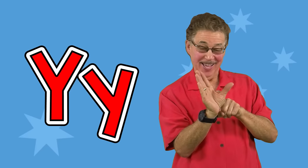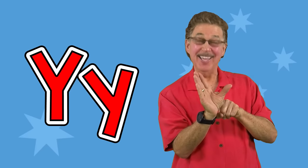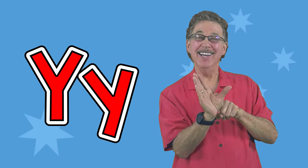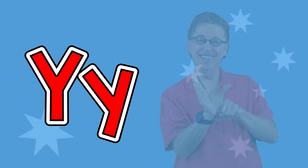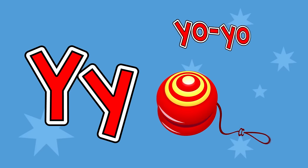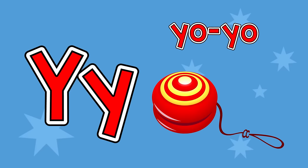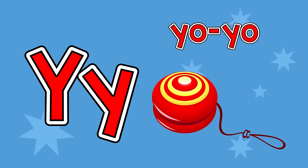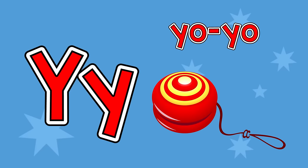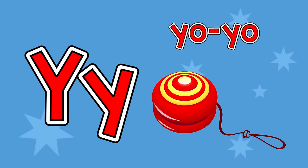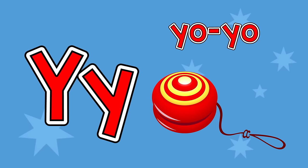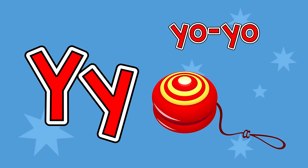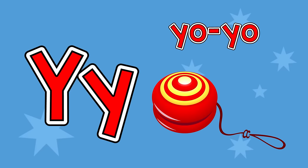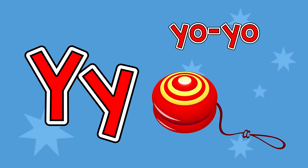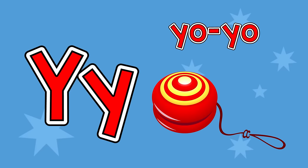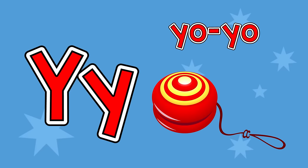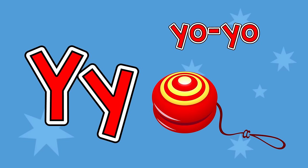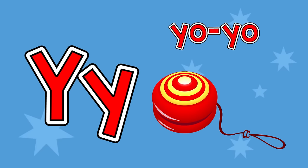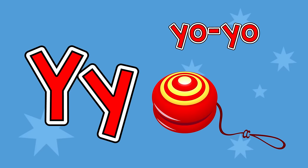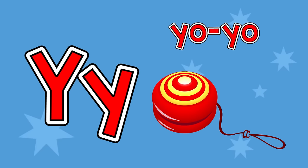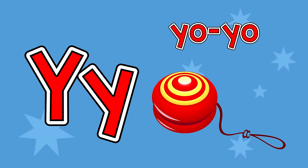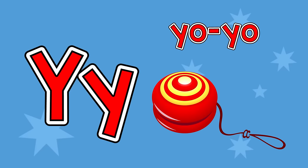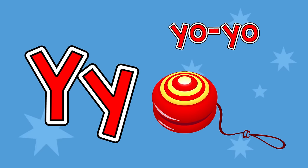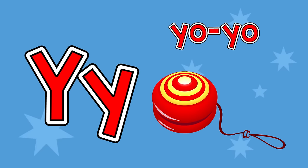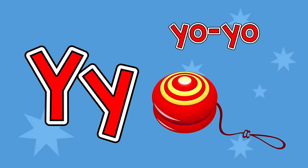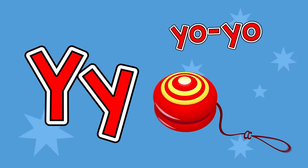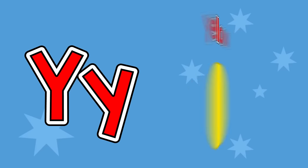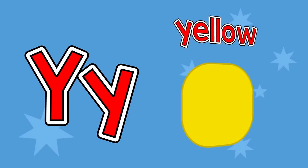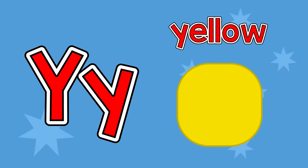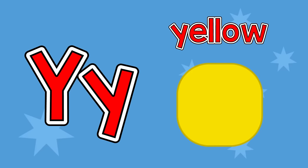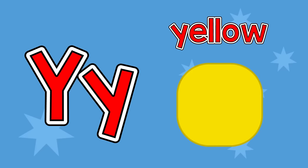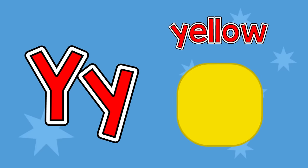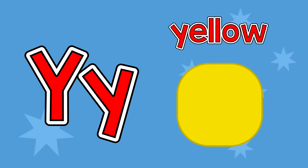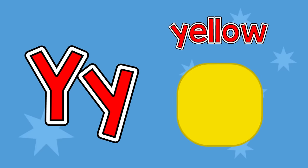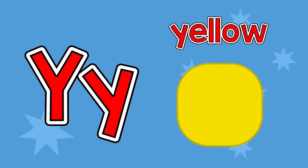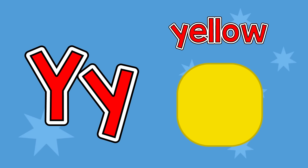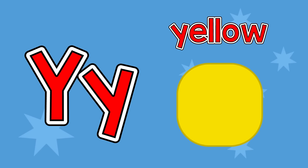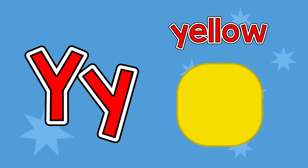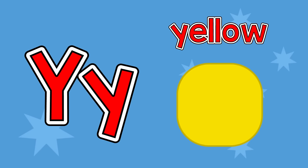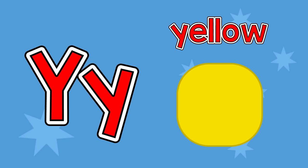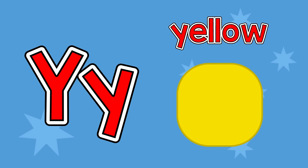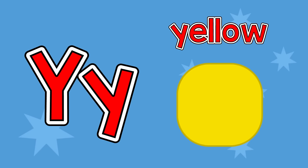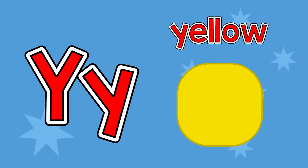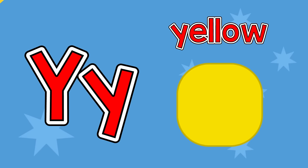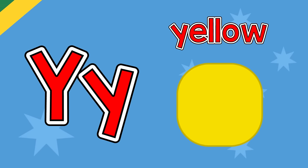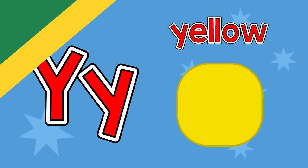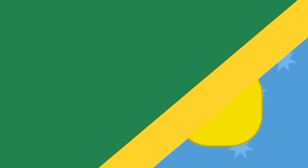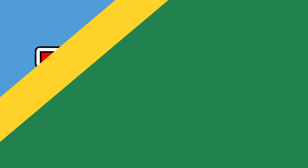/Y/ /y/ yo-yo /Y/ /y/ yellow